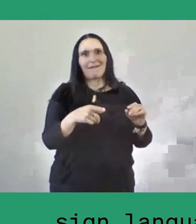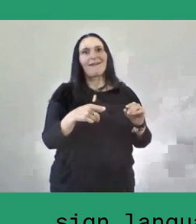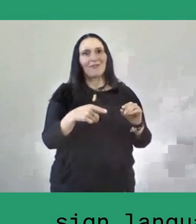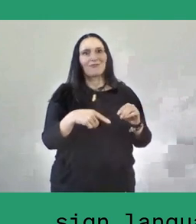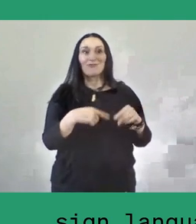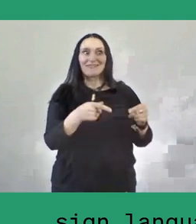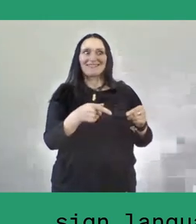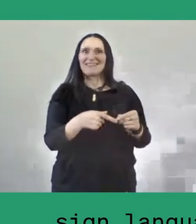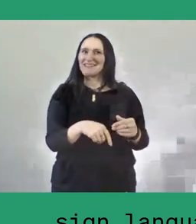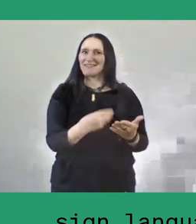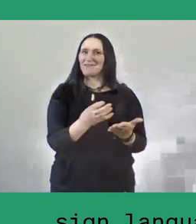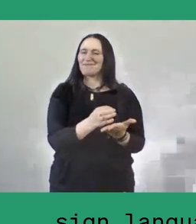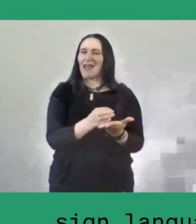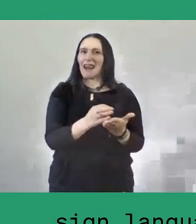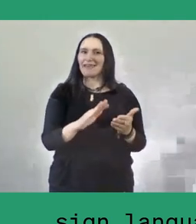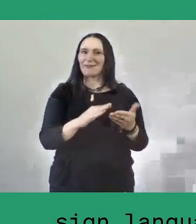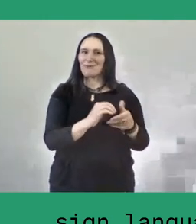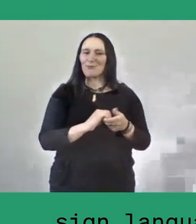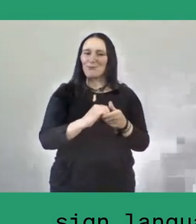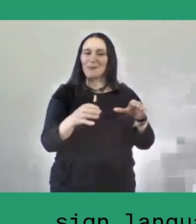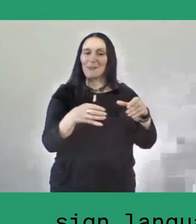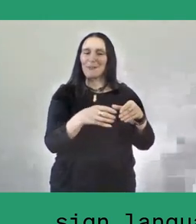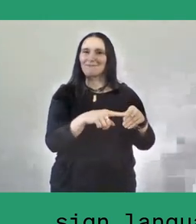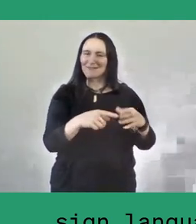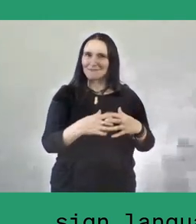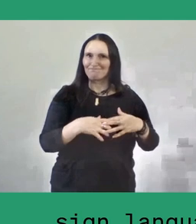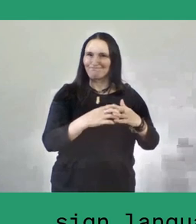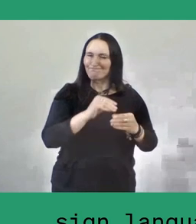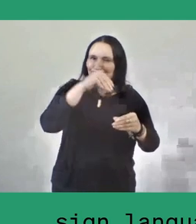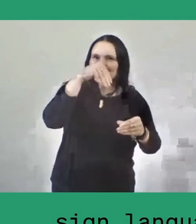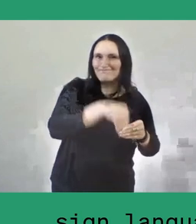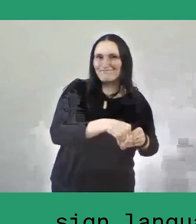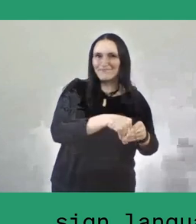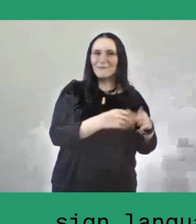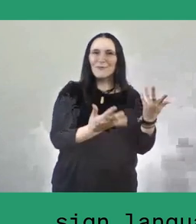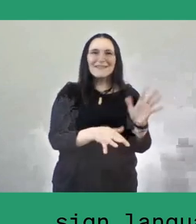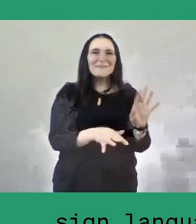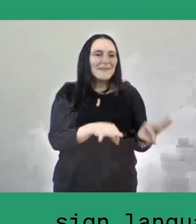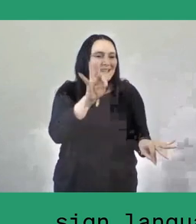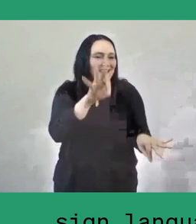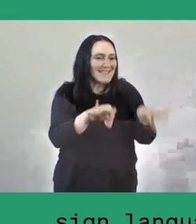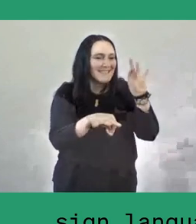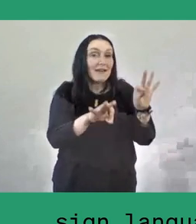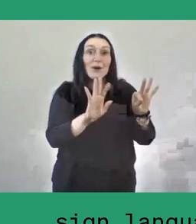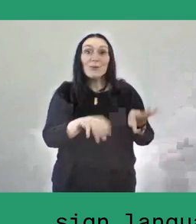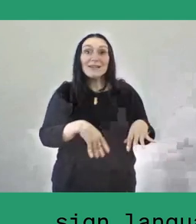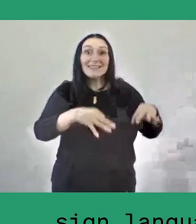So we don't have voting and elections. When we want to make decisions it's always from assembly.